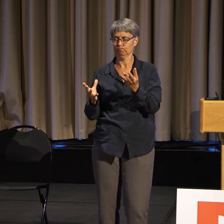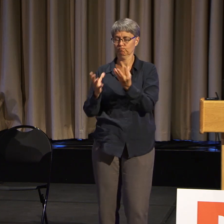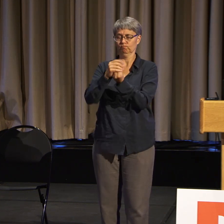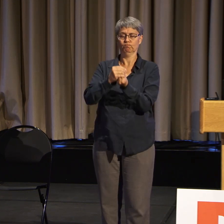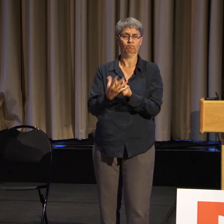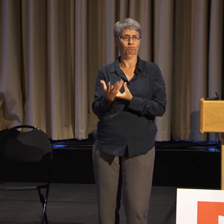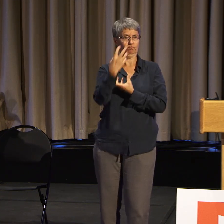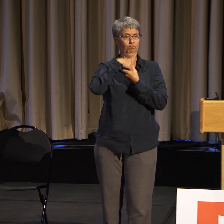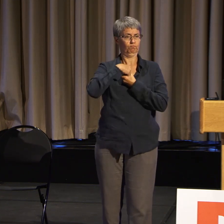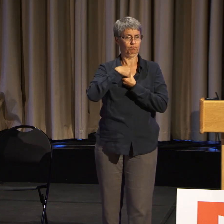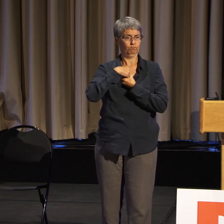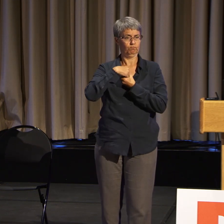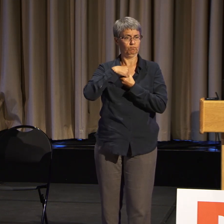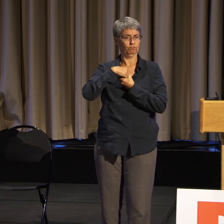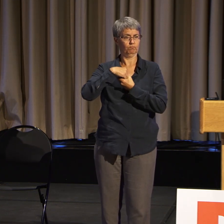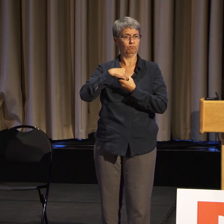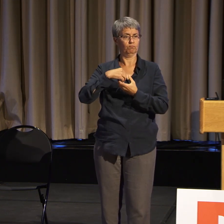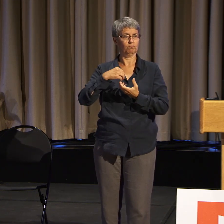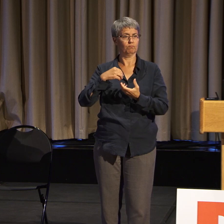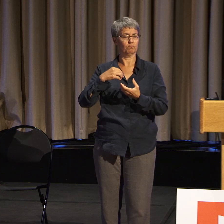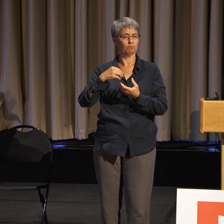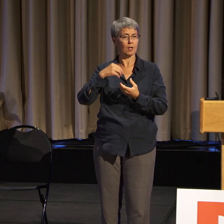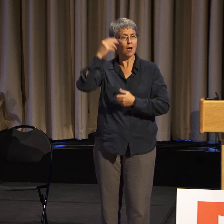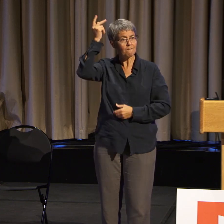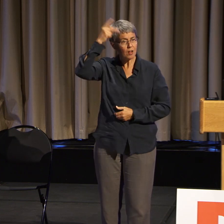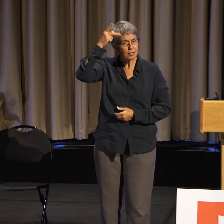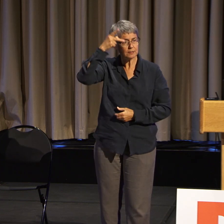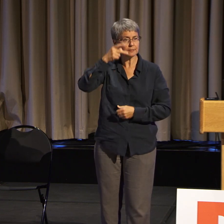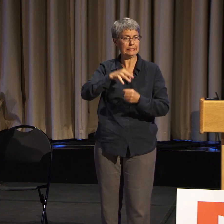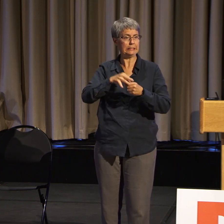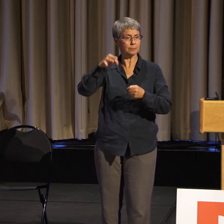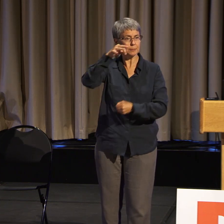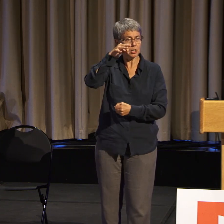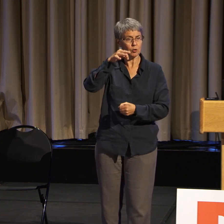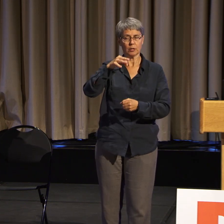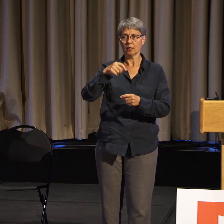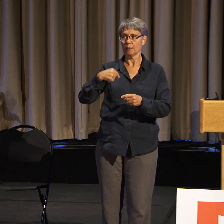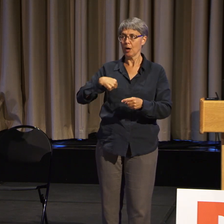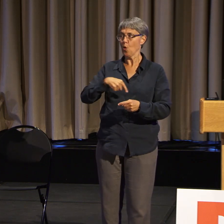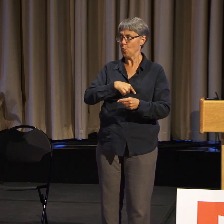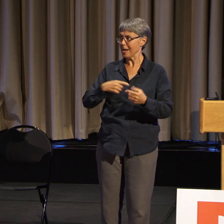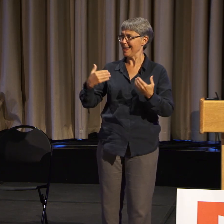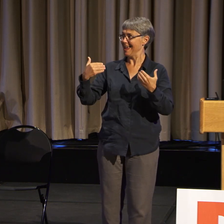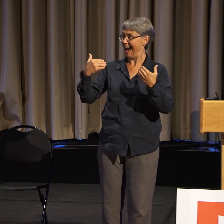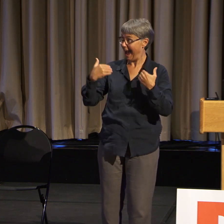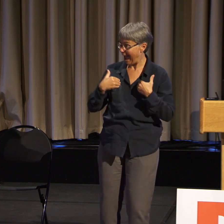We have, on our website, because we learned of a lot of homophobia going on